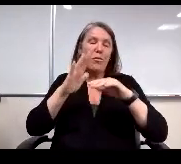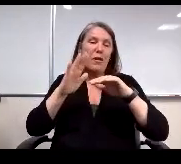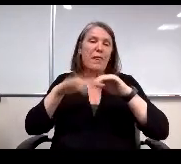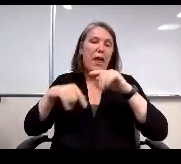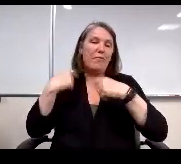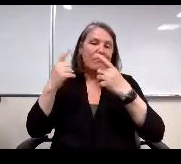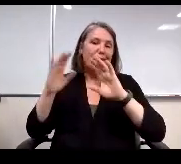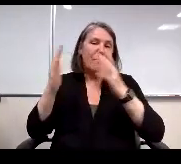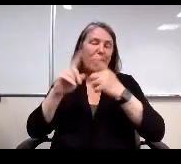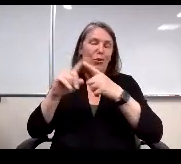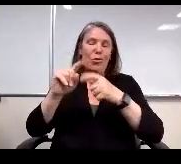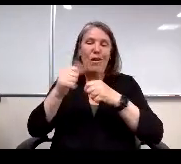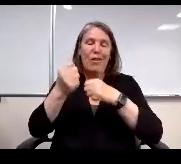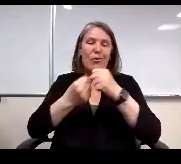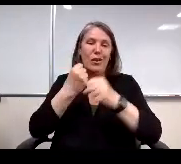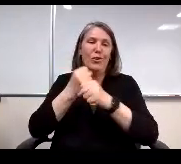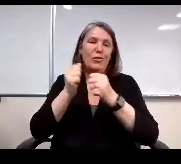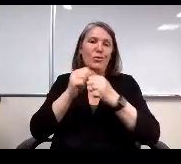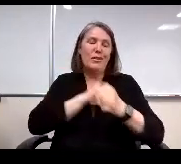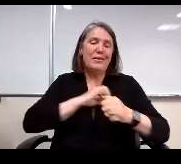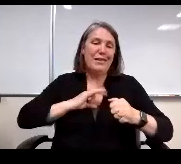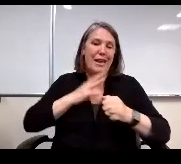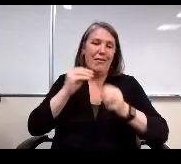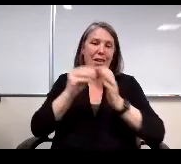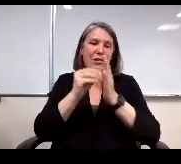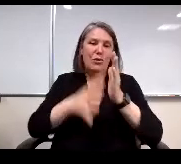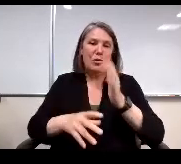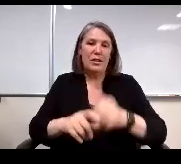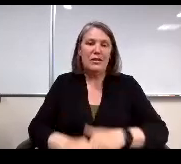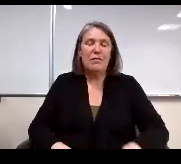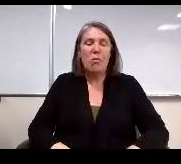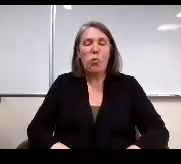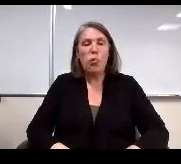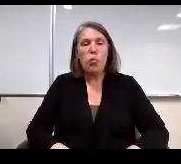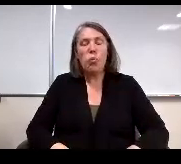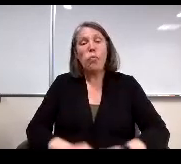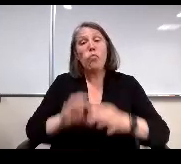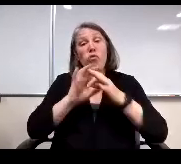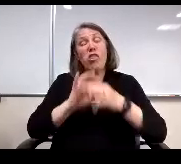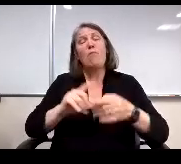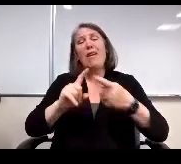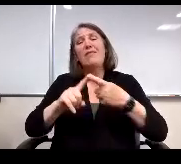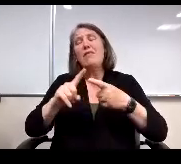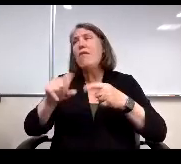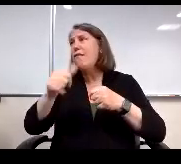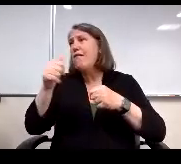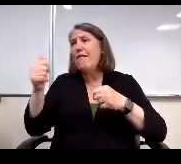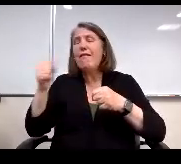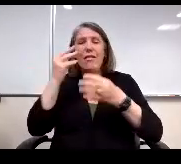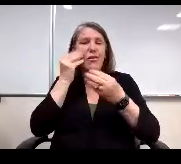For staff and students. Based on the anecdotal evidence shared earlier, I do believe that the